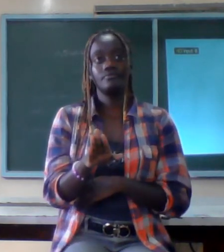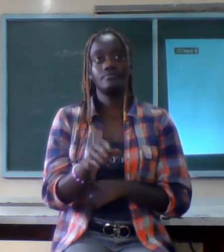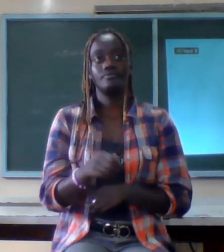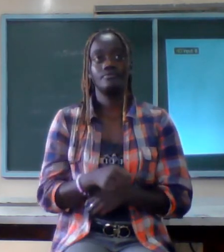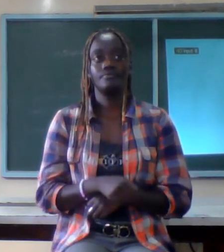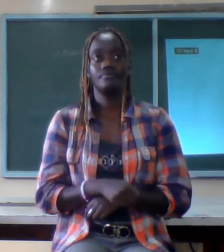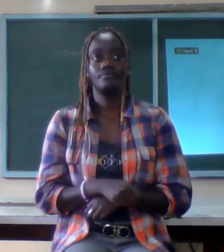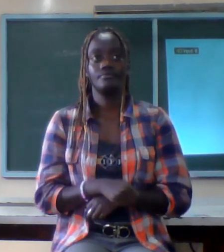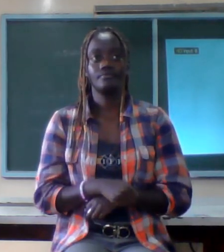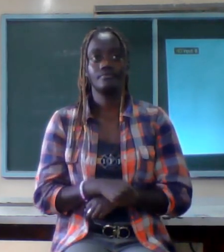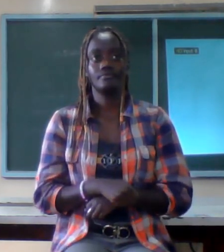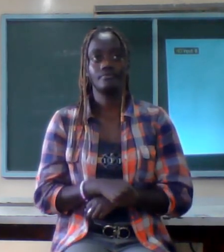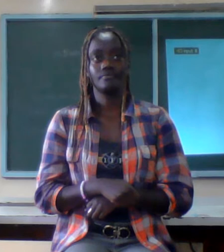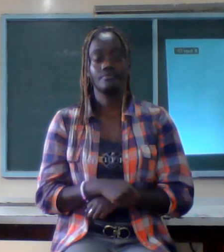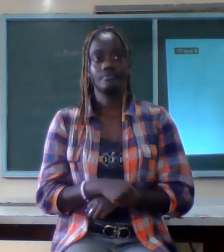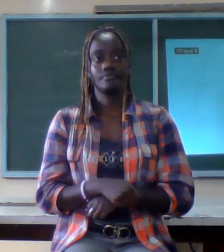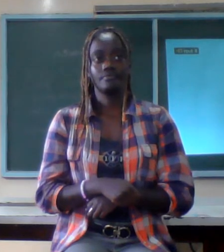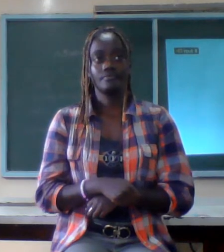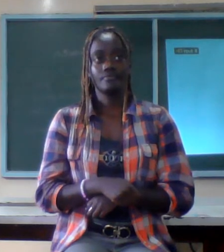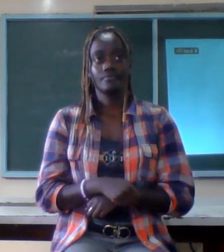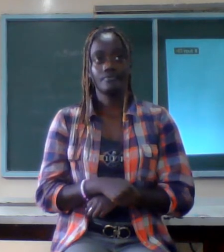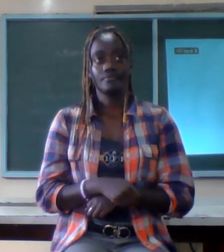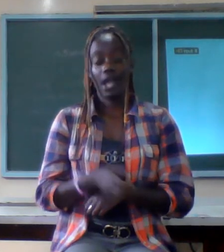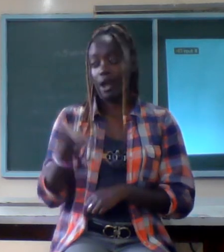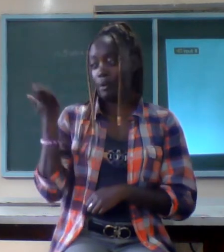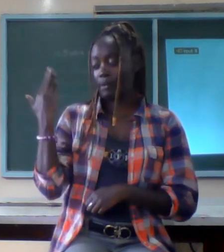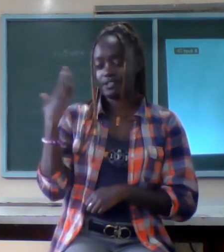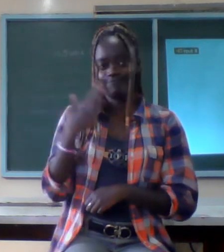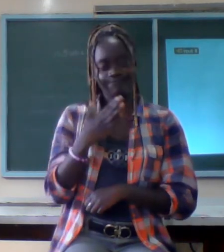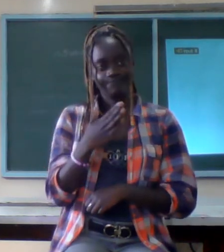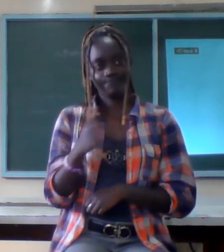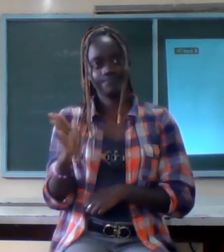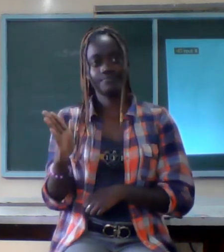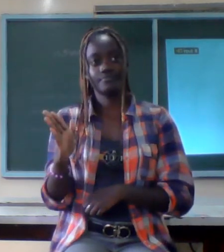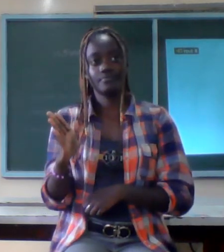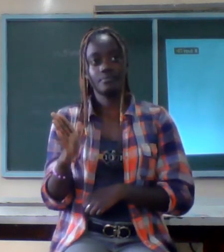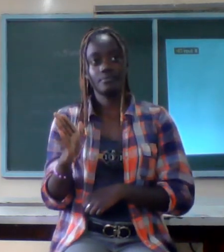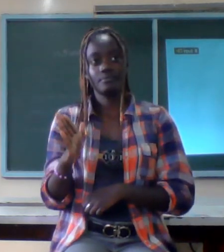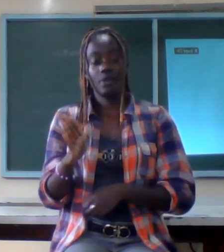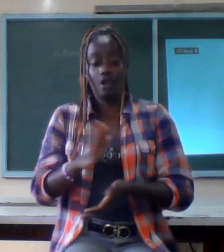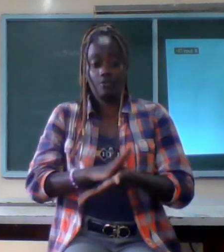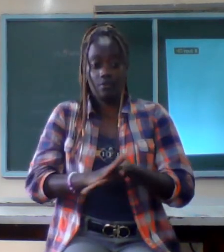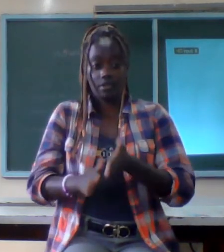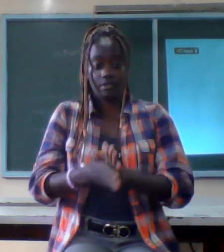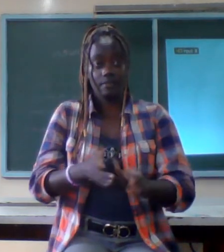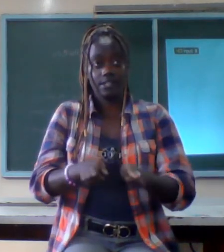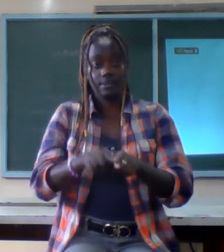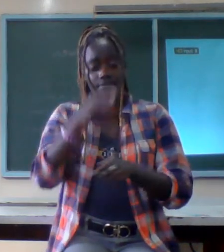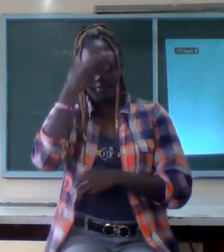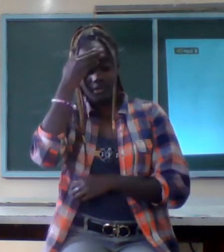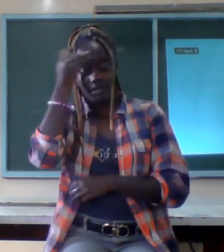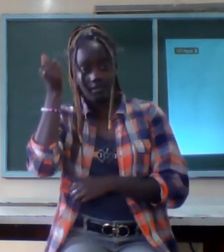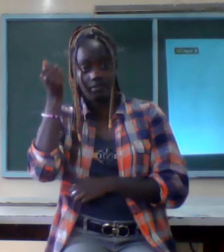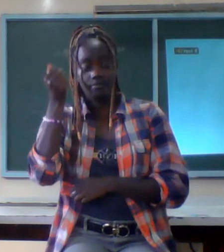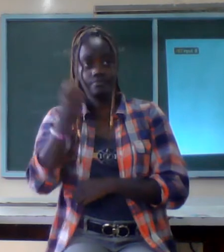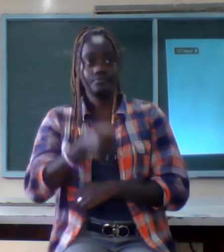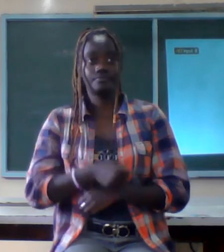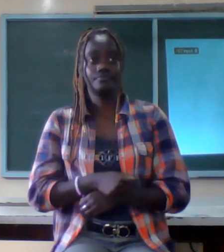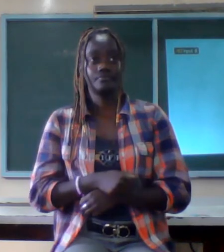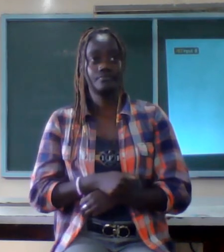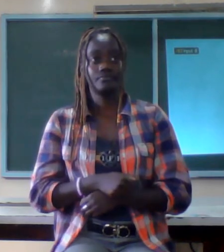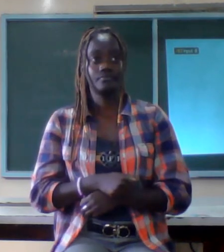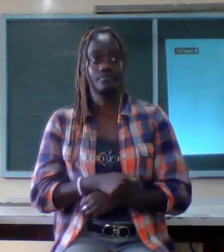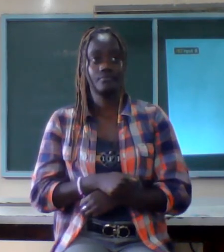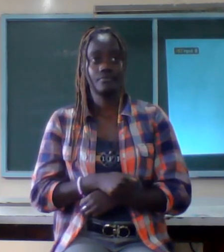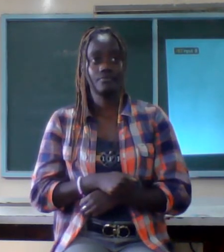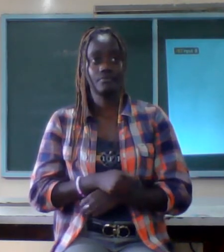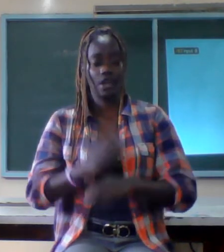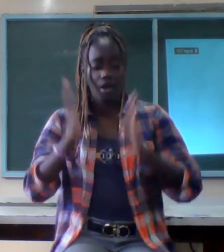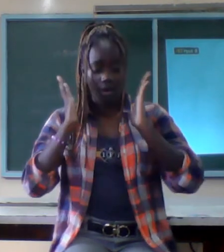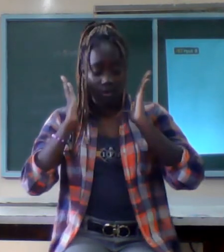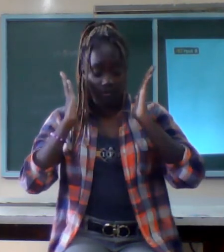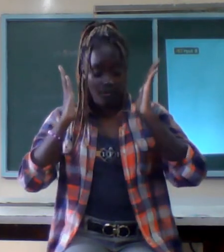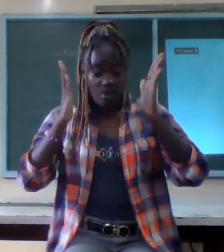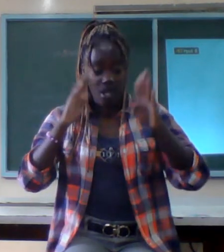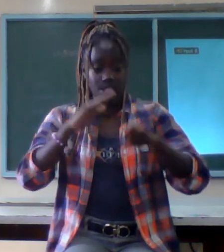all the things have passed away give then forget focus on the present and the future